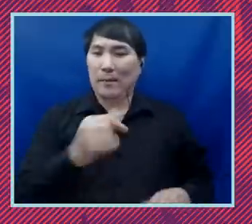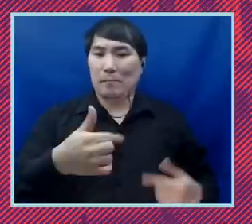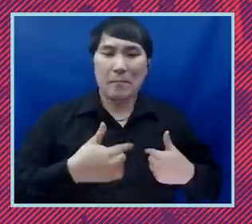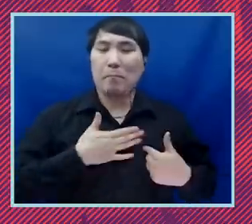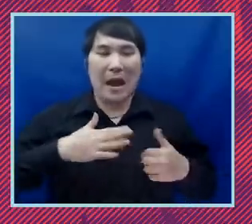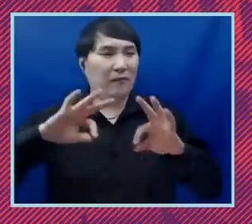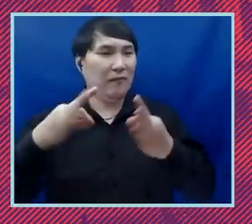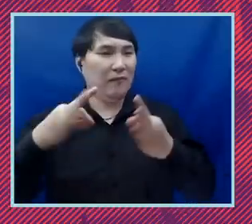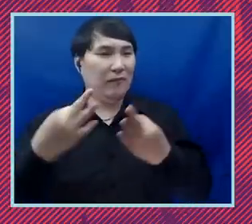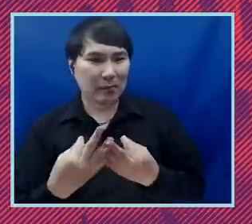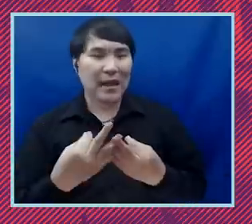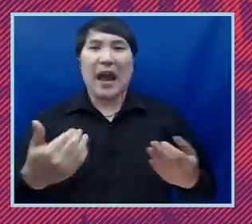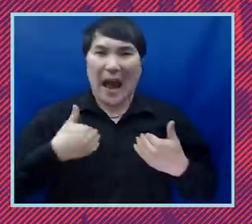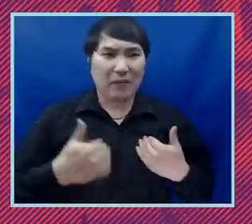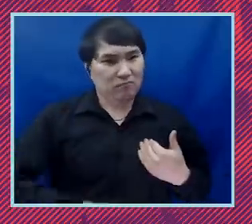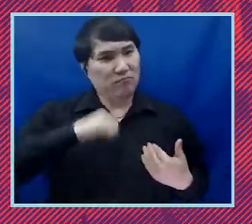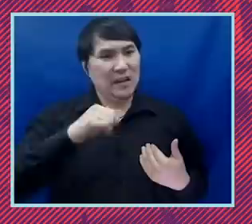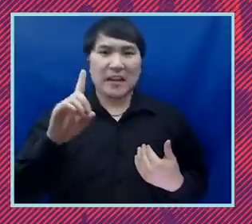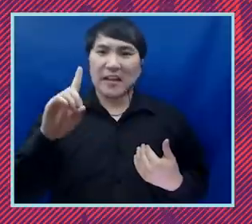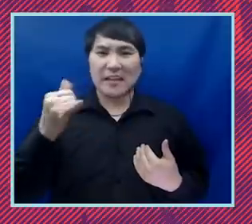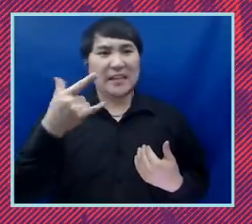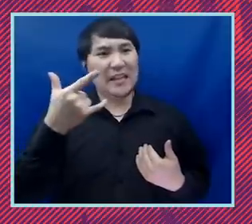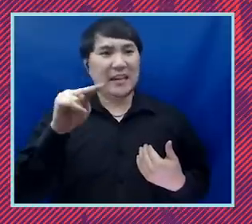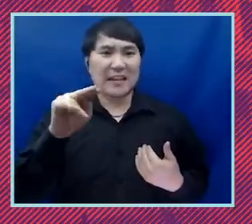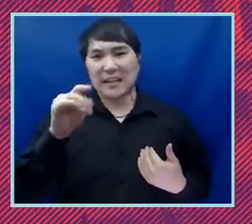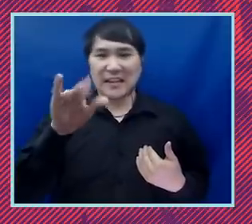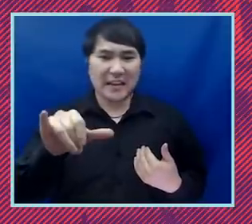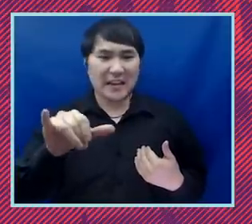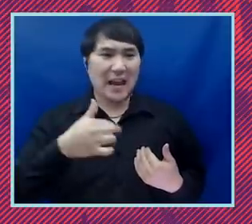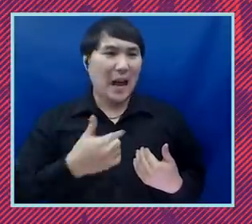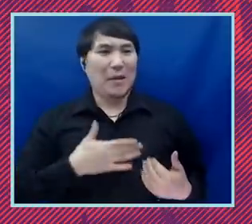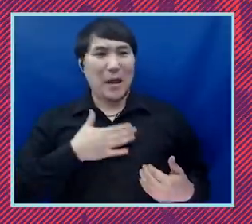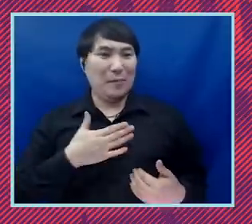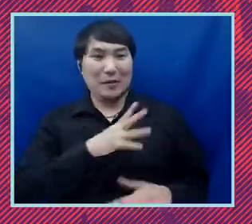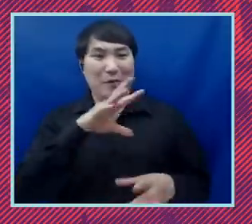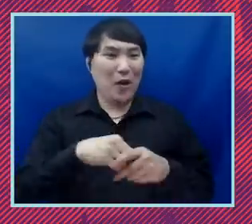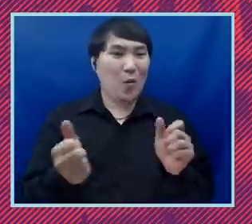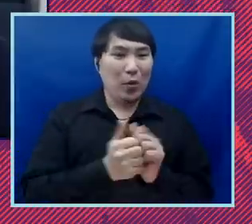I was really proud and lucky to start my legal career as a Karpatkin fellow with the ACLU. And